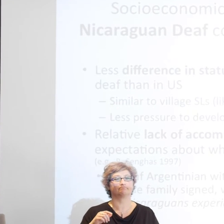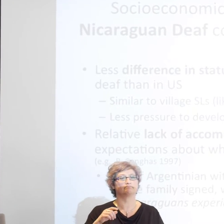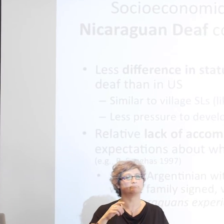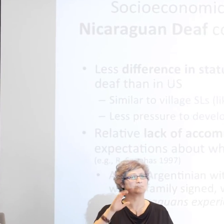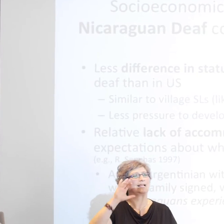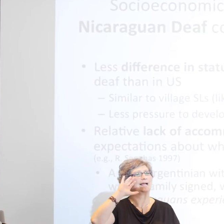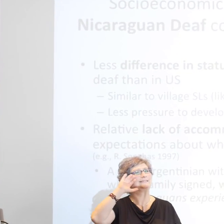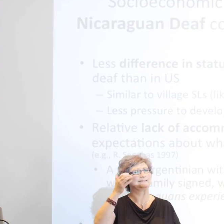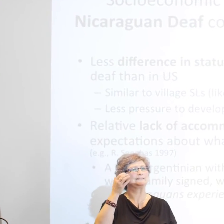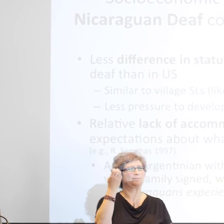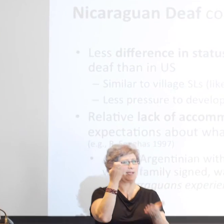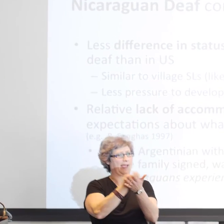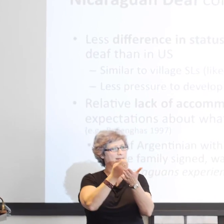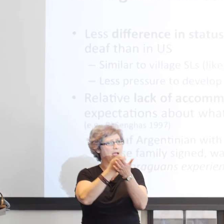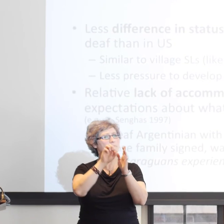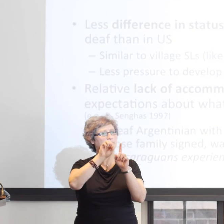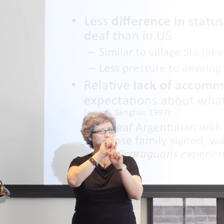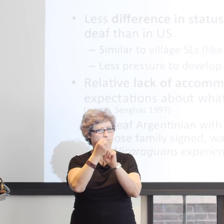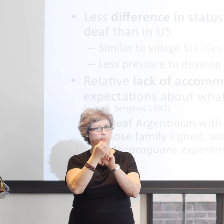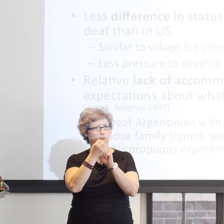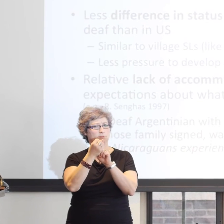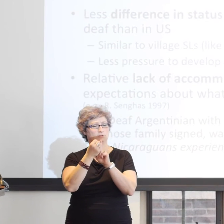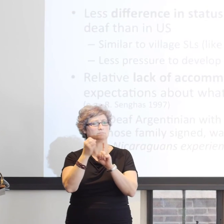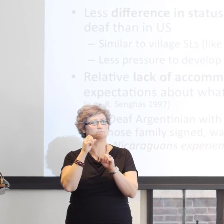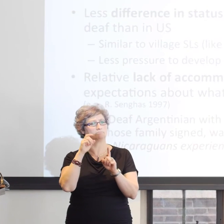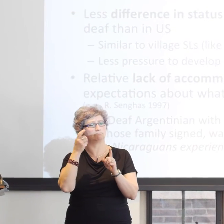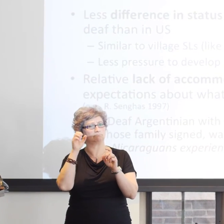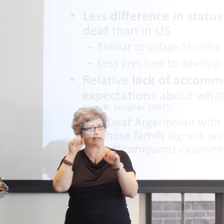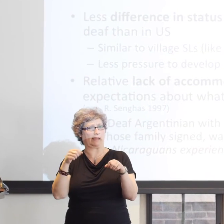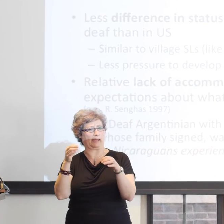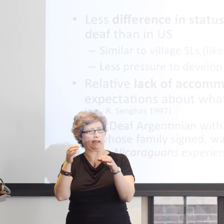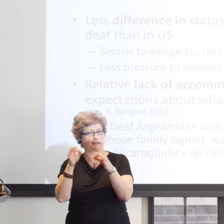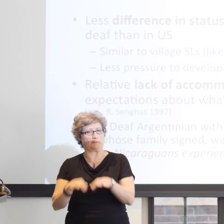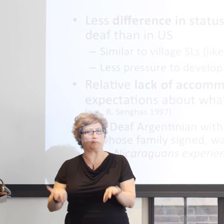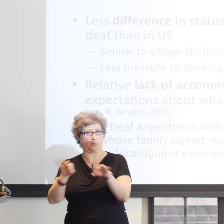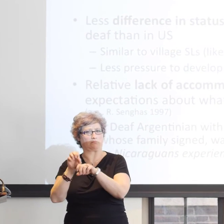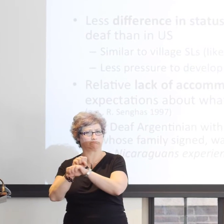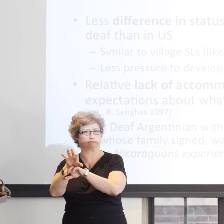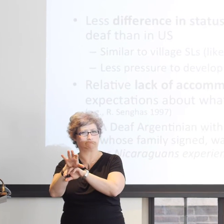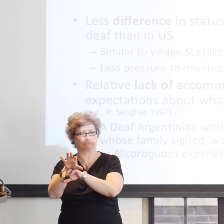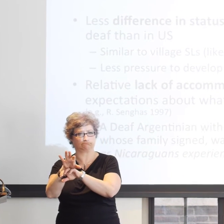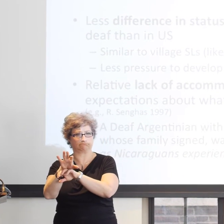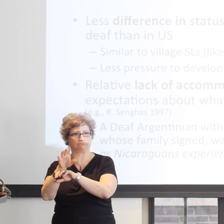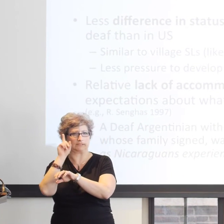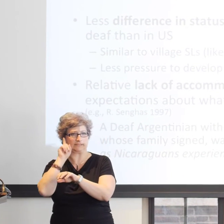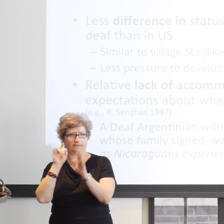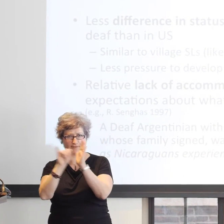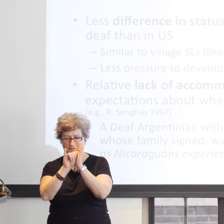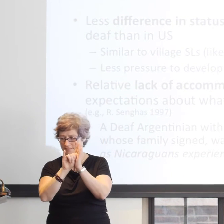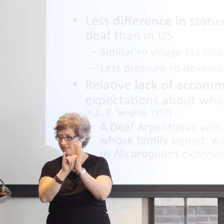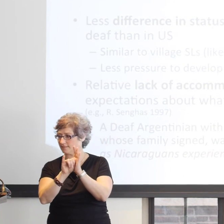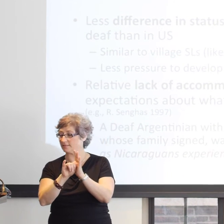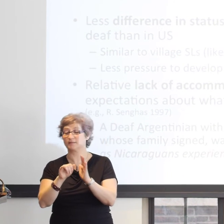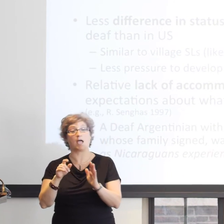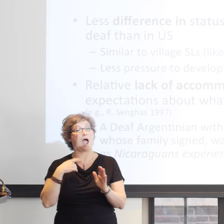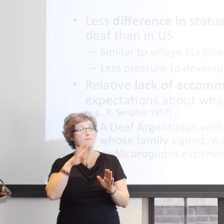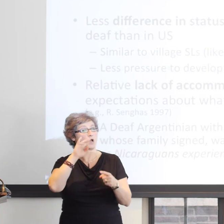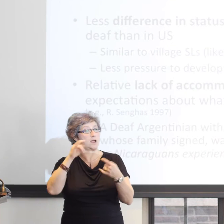Nicaragua shows is that a Deaf identity, a Sign Language identity emerges in different ways